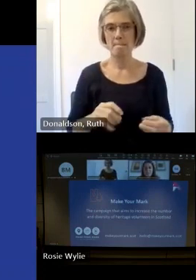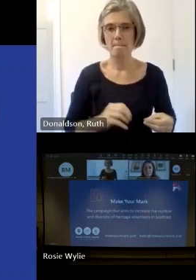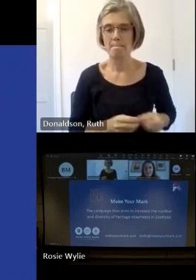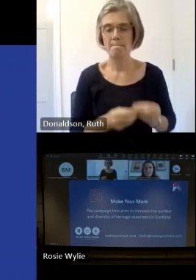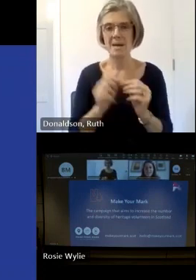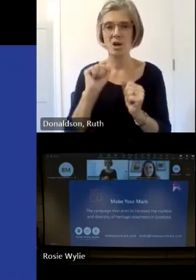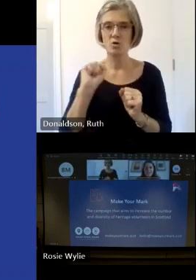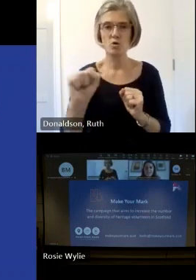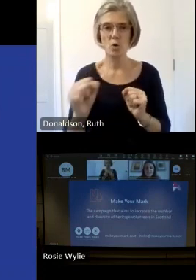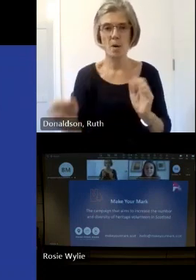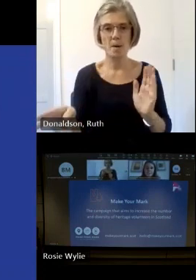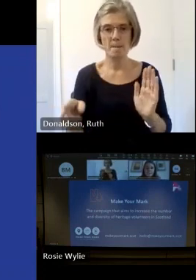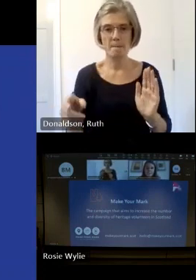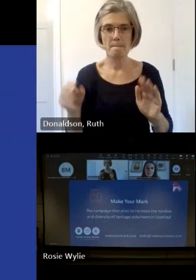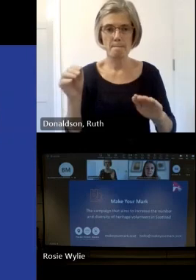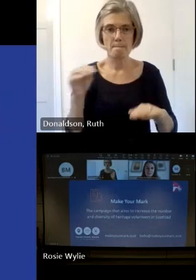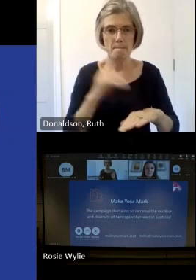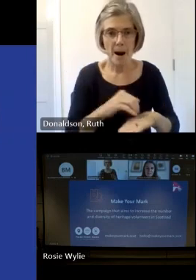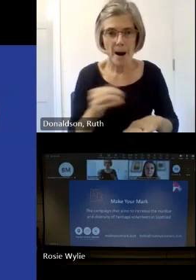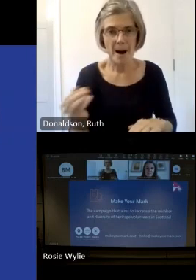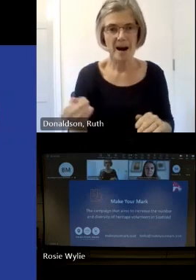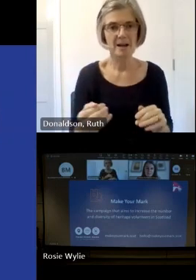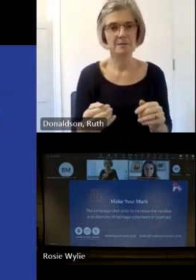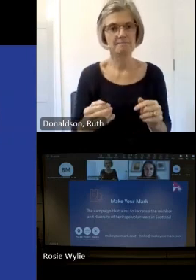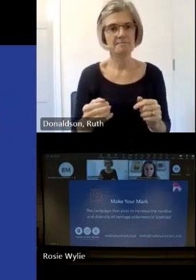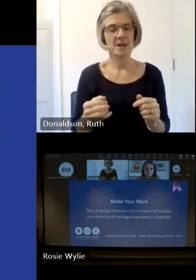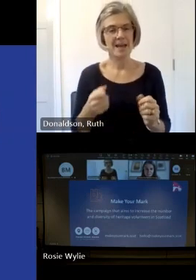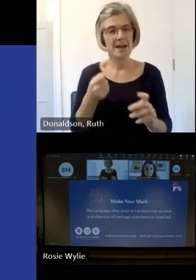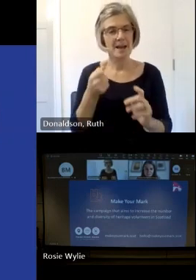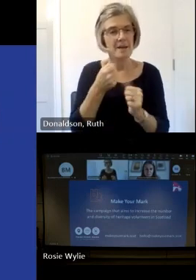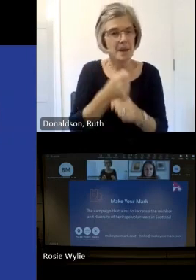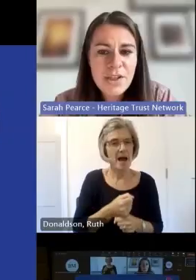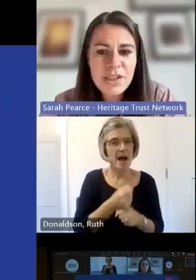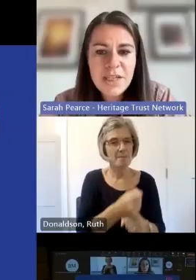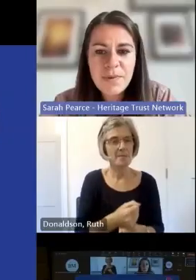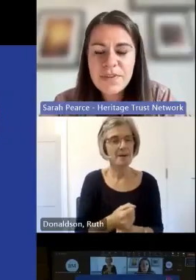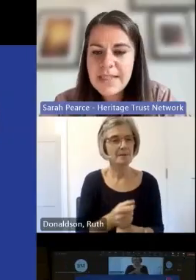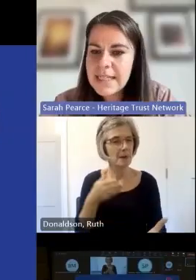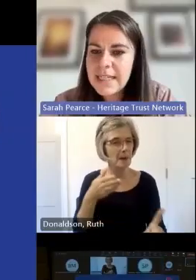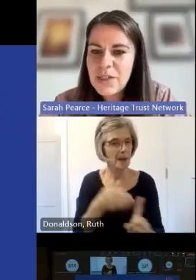diversity of Heritage Volunteers in Scotland it's run by a partnership of sector leading